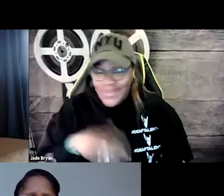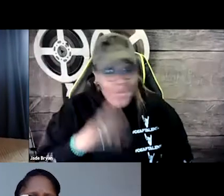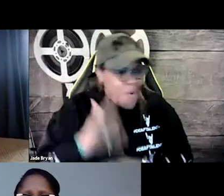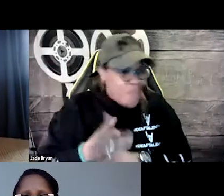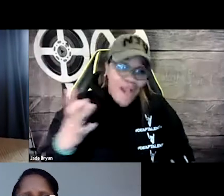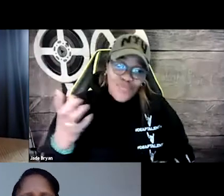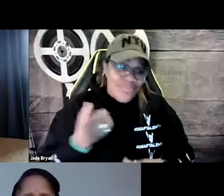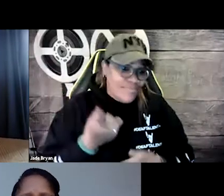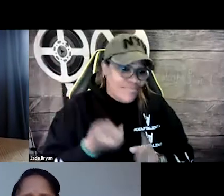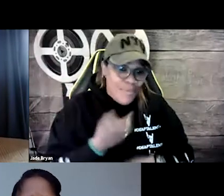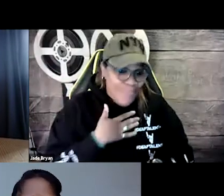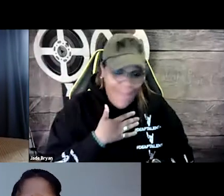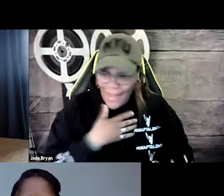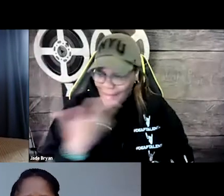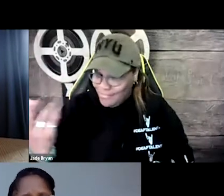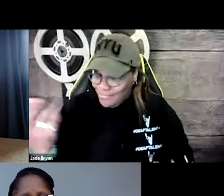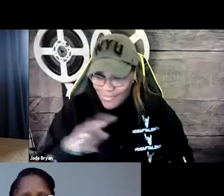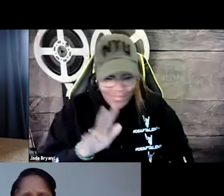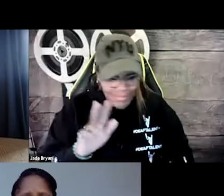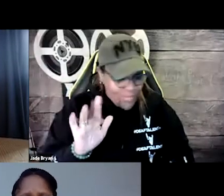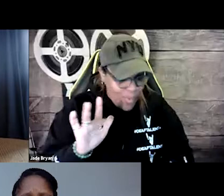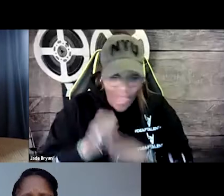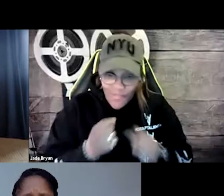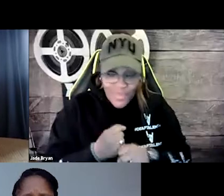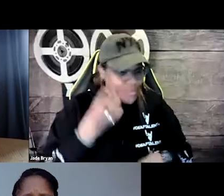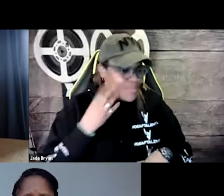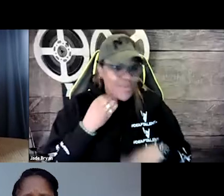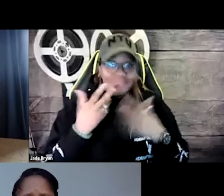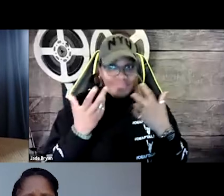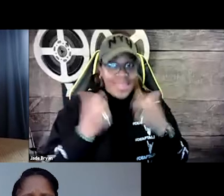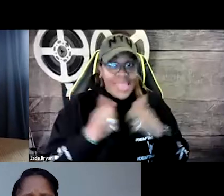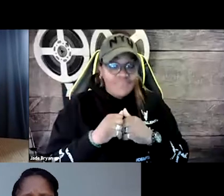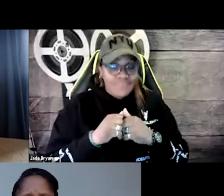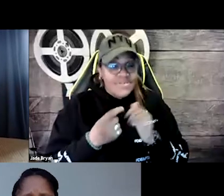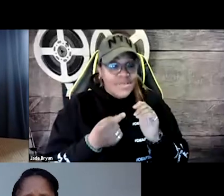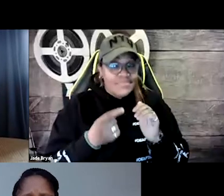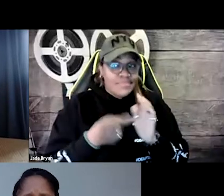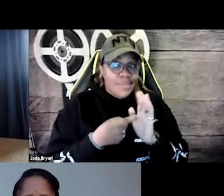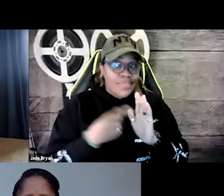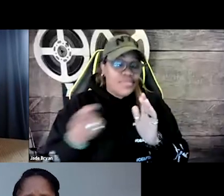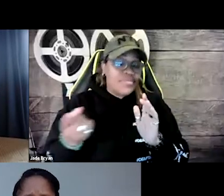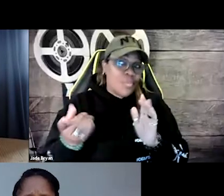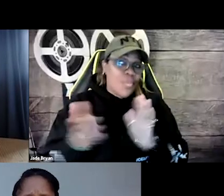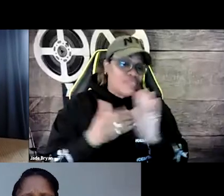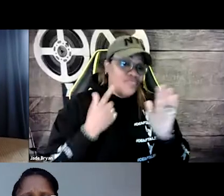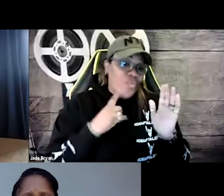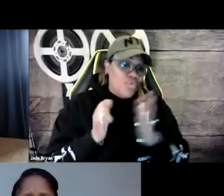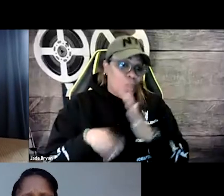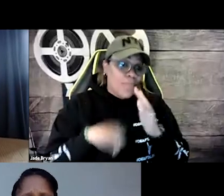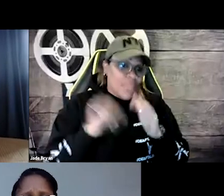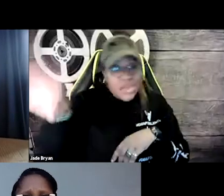That's happened for me with many festivals in my 25 years of experience that internationally,